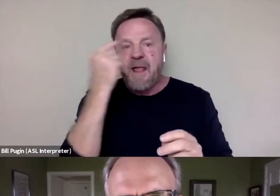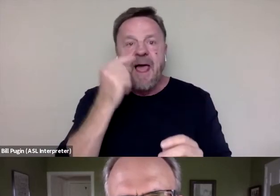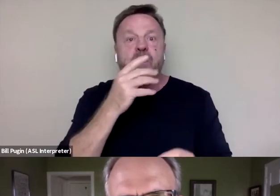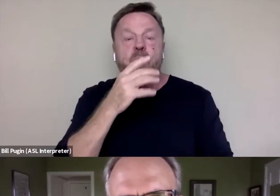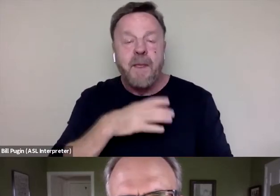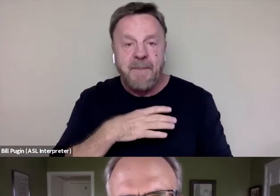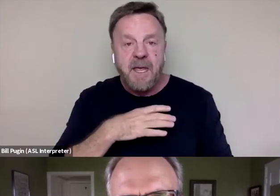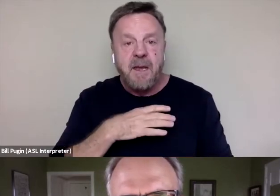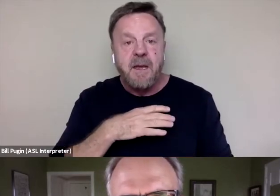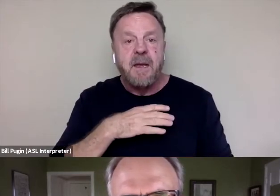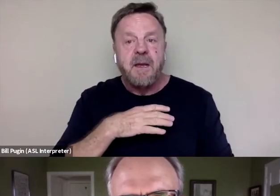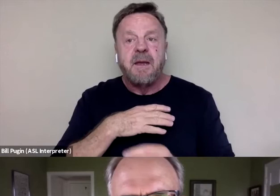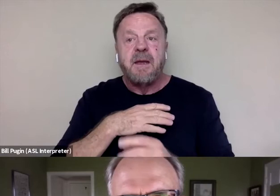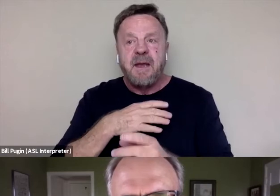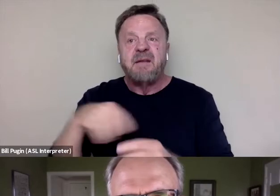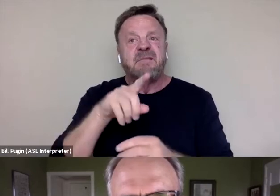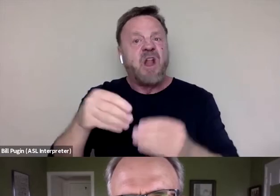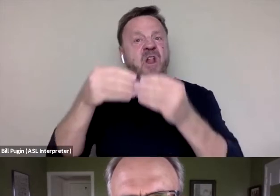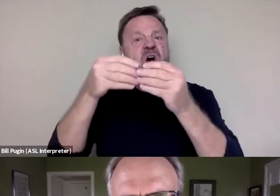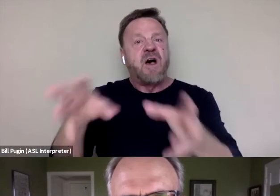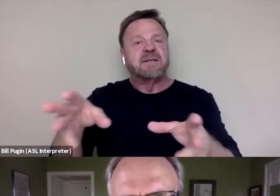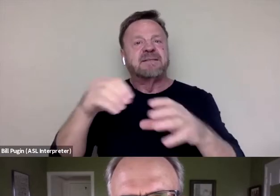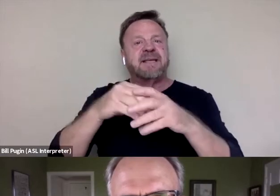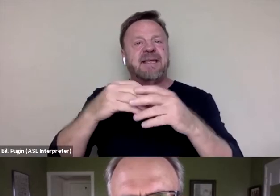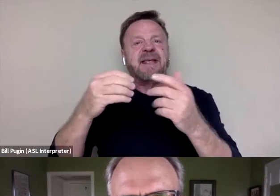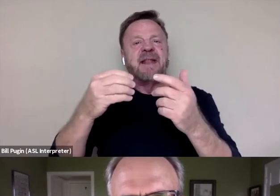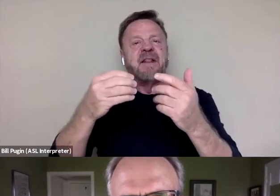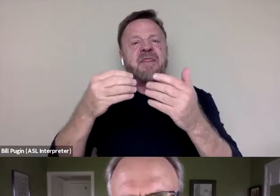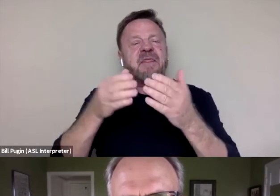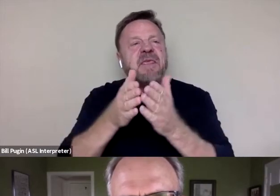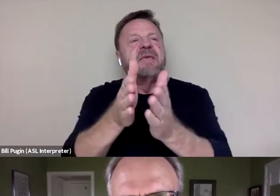being lost in the broader struggle of black people.